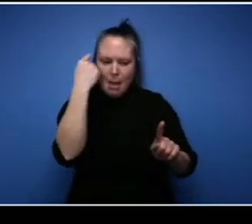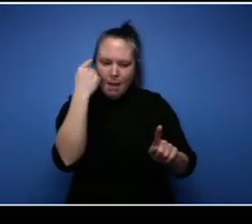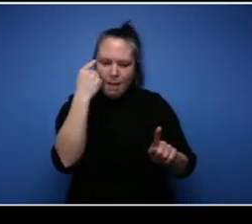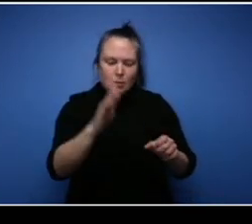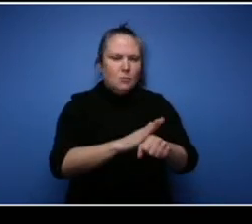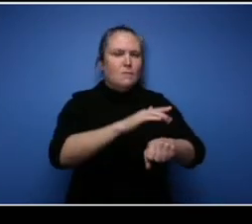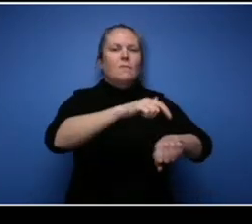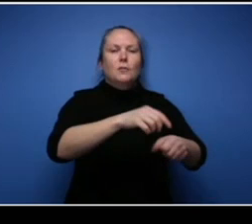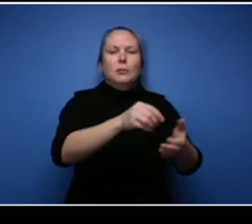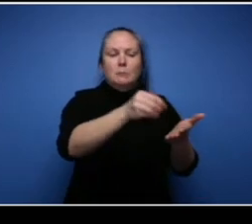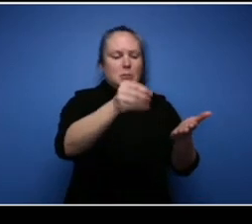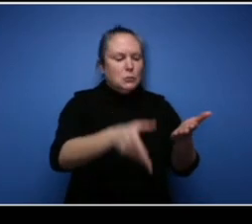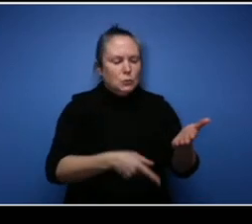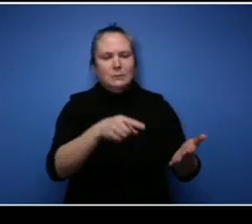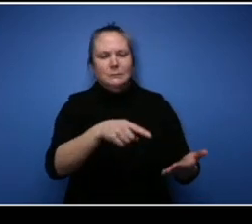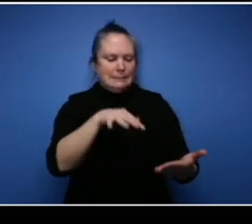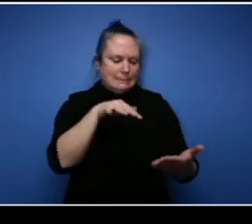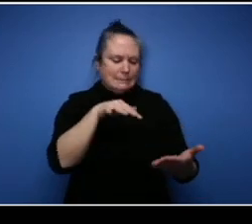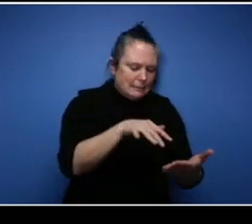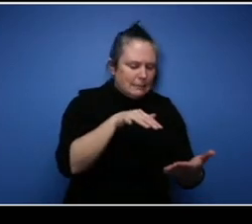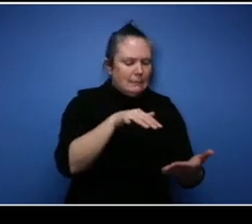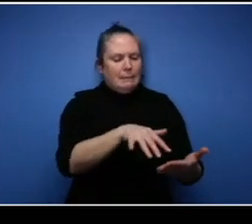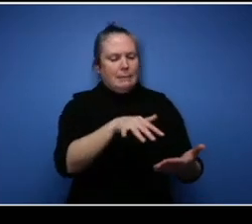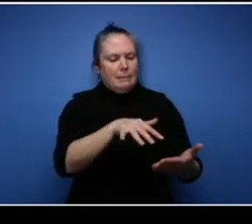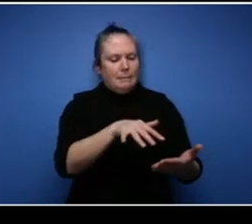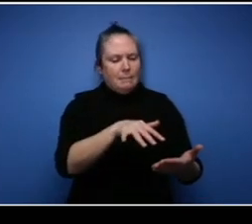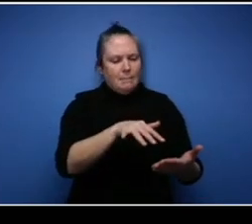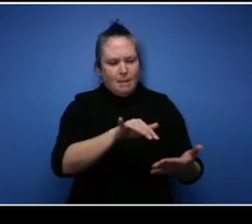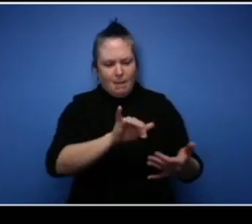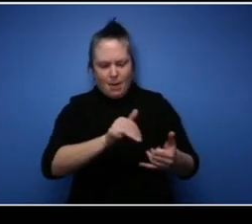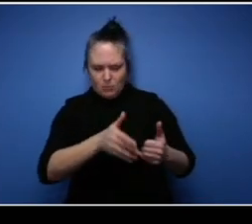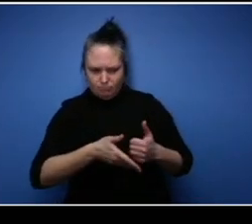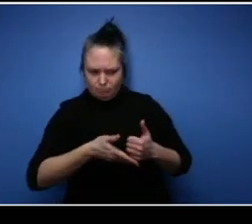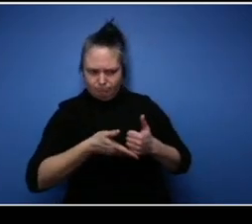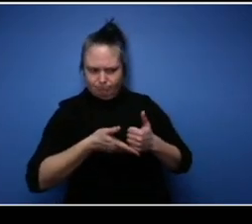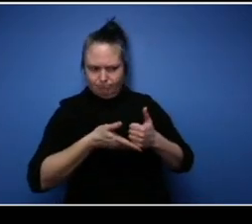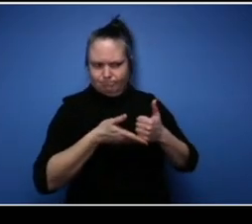up their business while being a student?